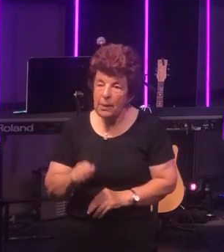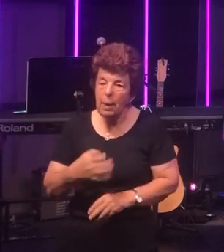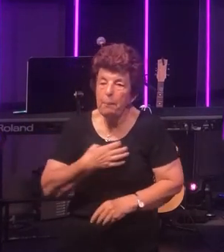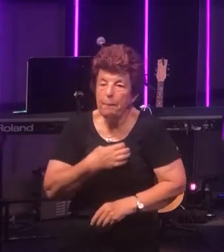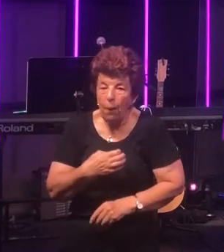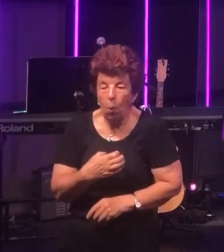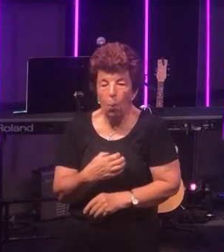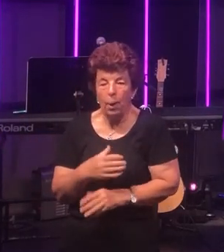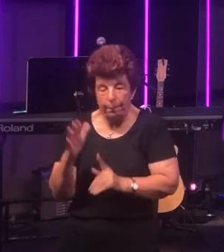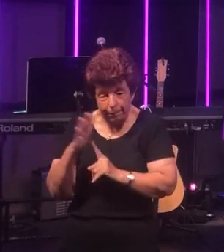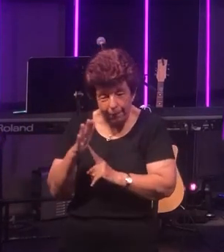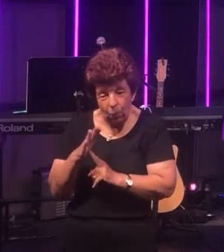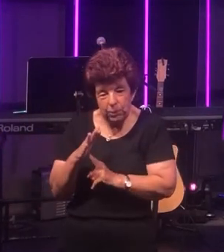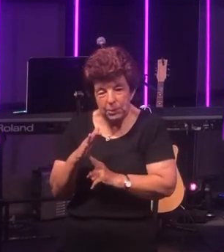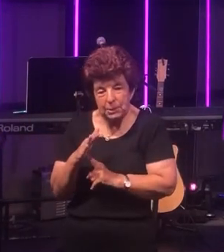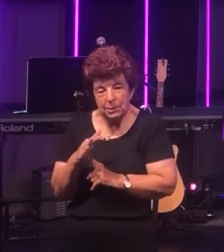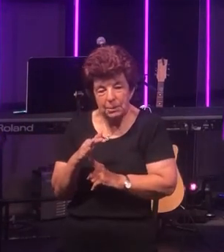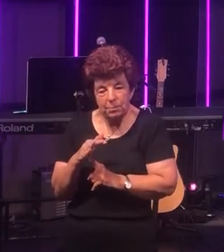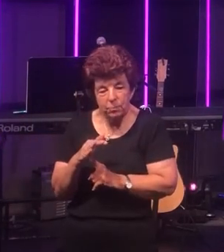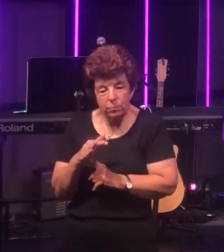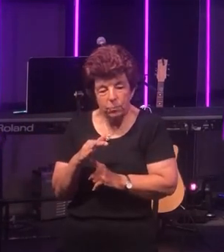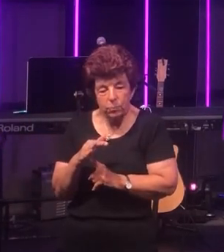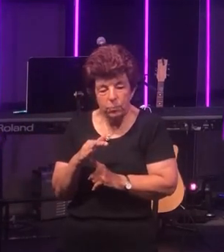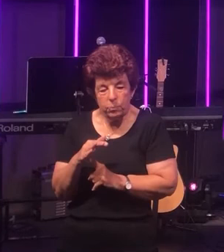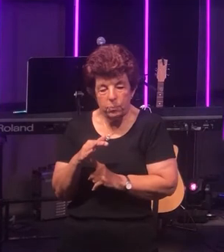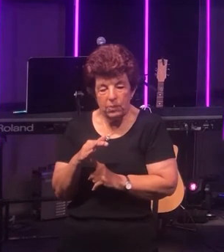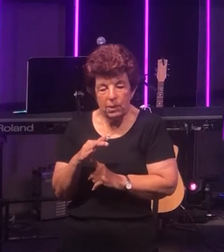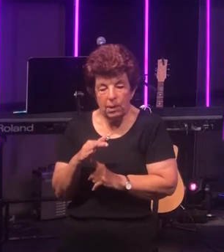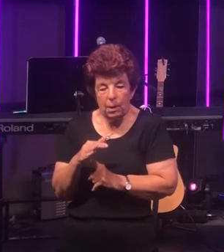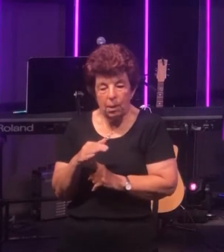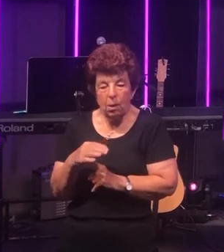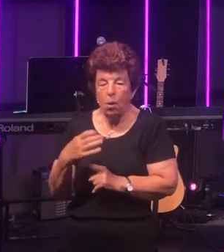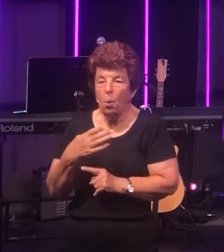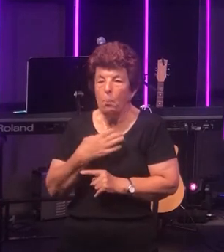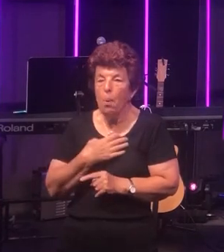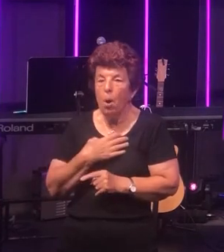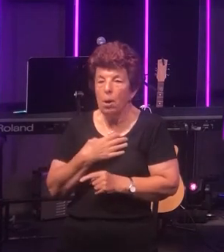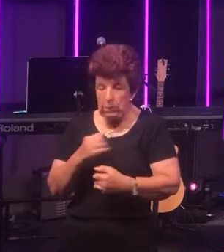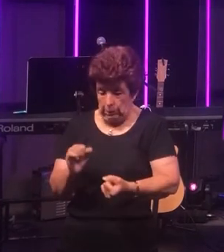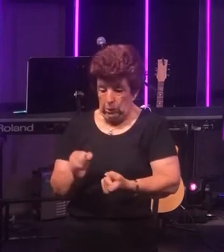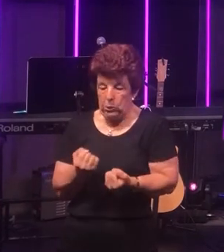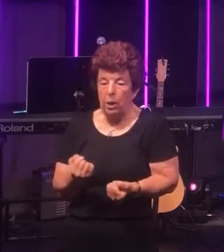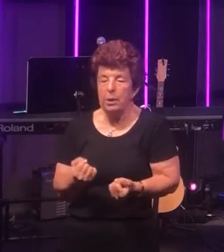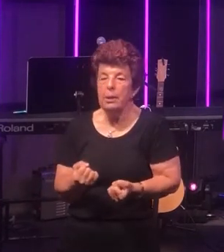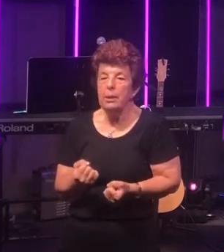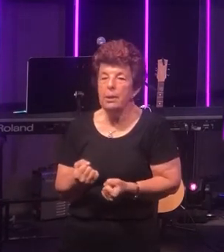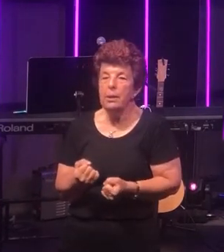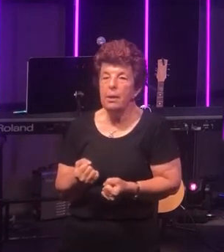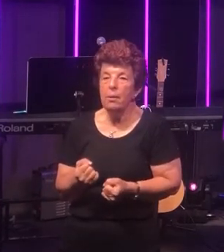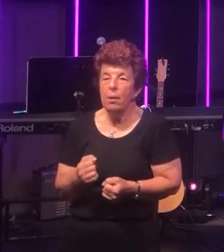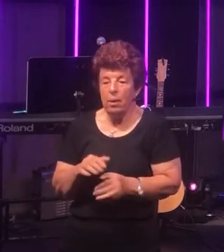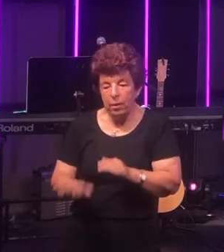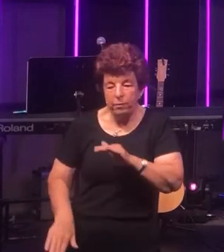important or more or more stark than social distancing is this whole area of